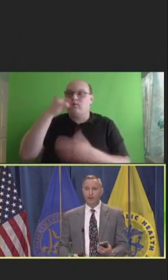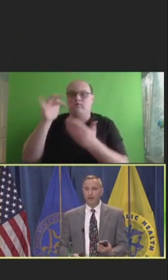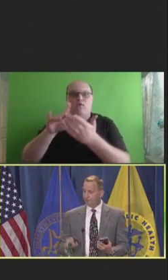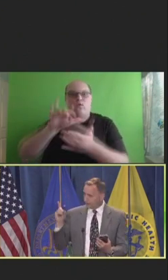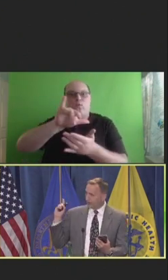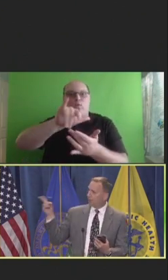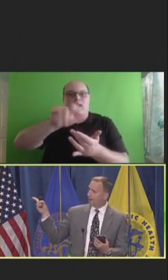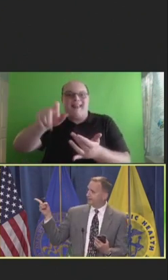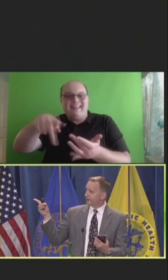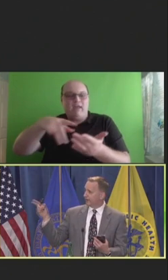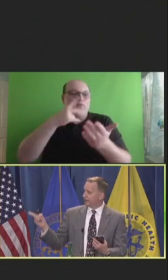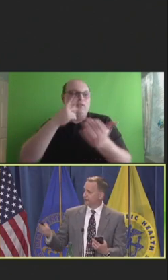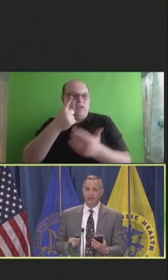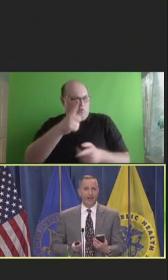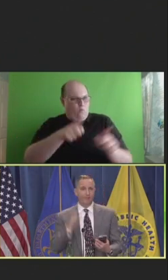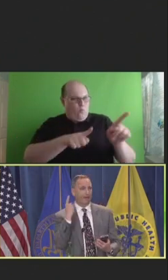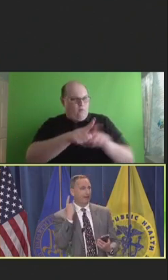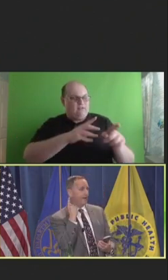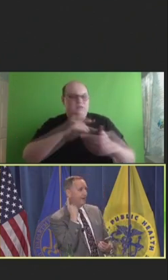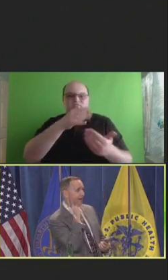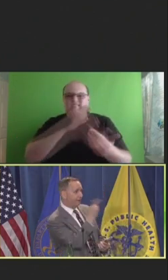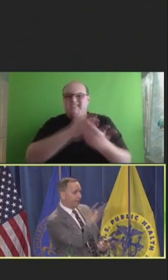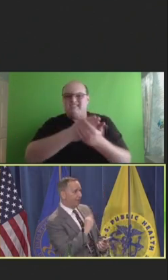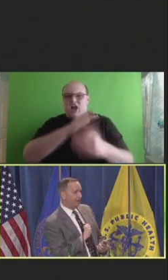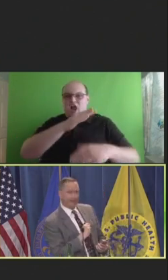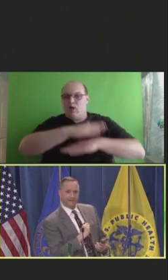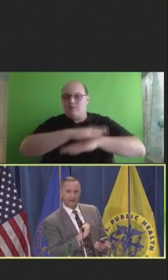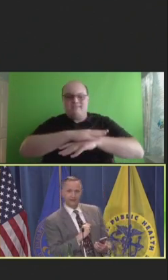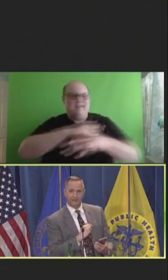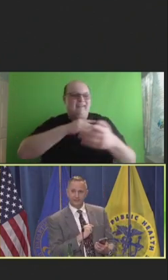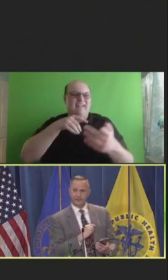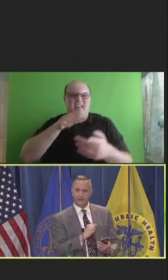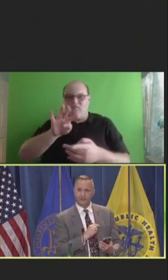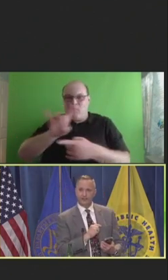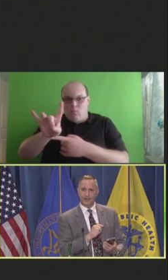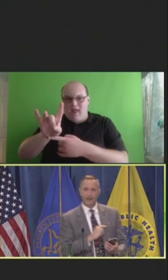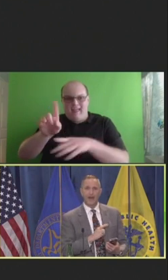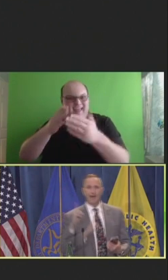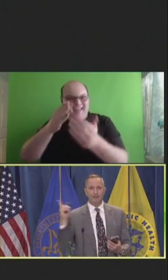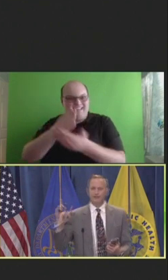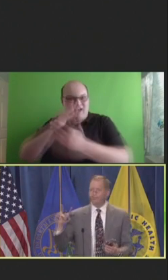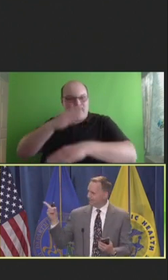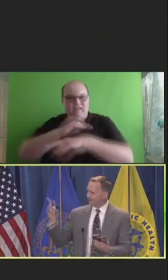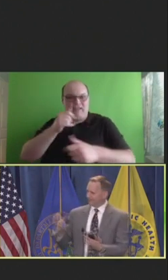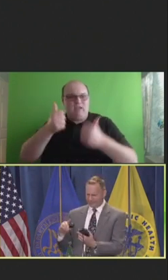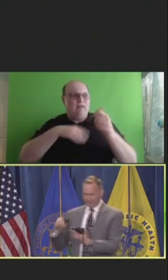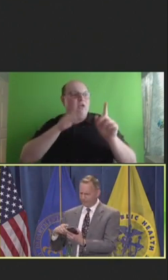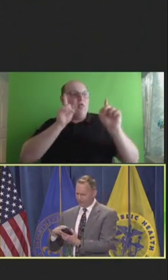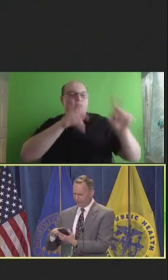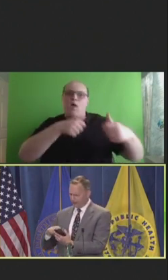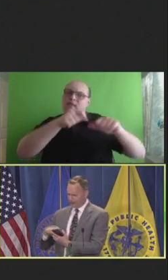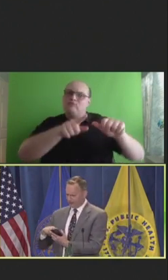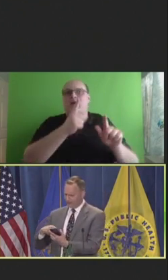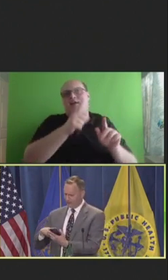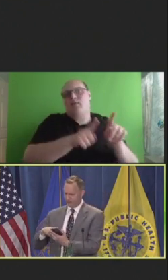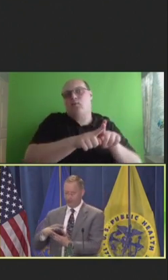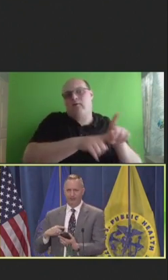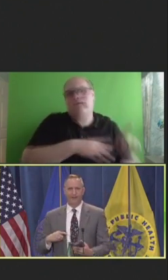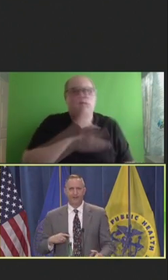And if you see a one-star taco stand a half block that way and a 4.8-star taco stand that way, I bet you don't say well, let's see if those are fraudulent reviews on there.